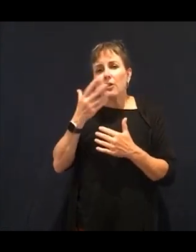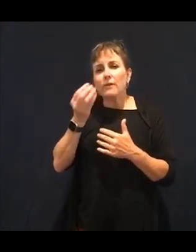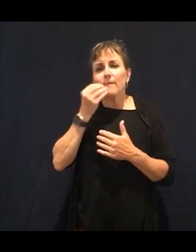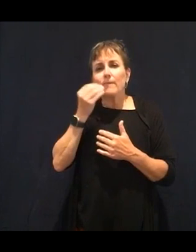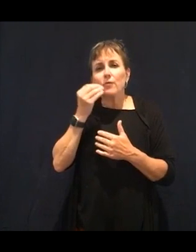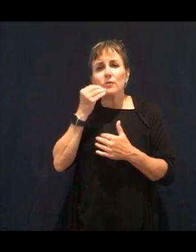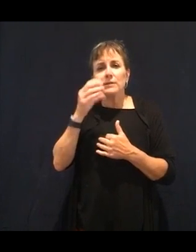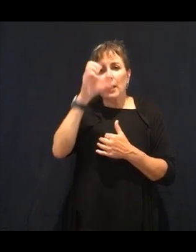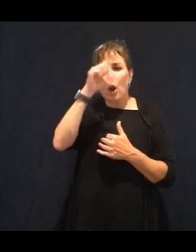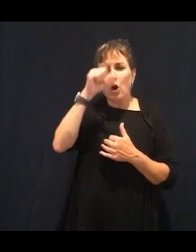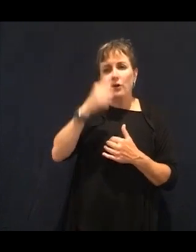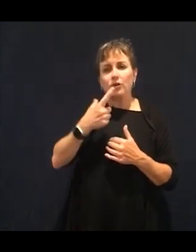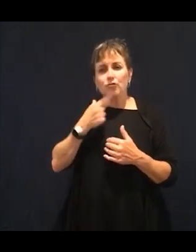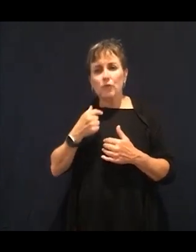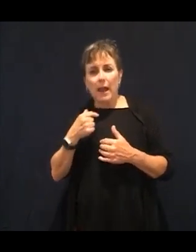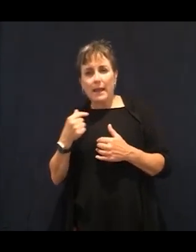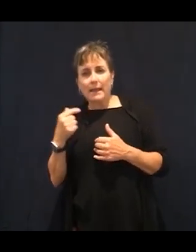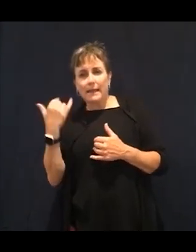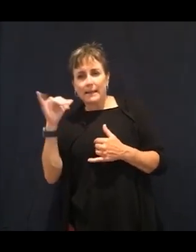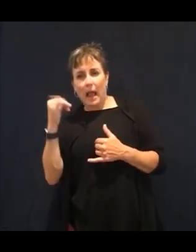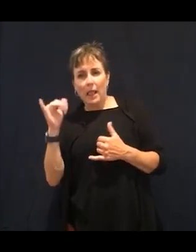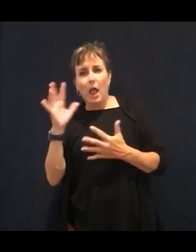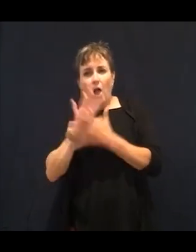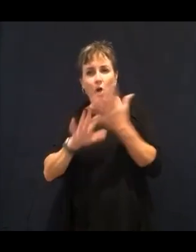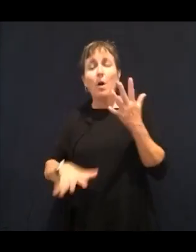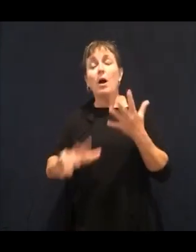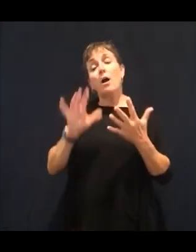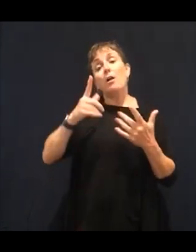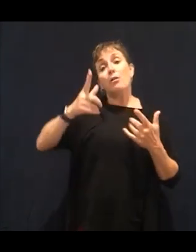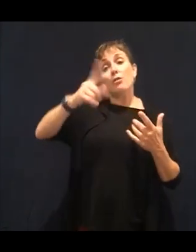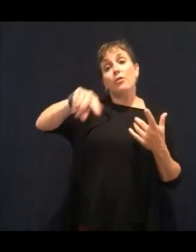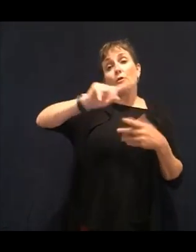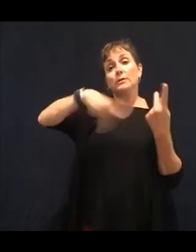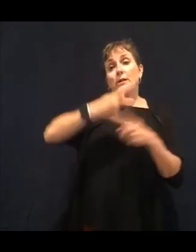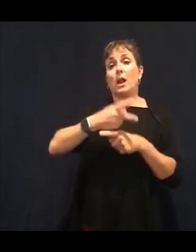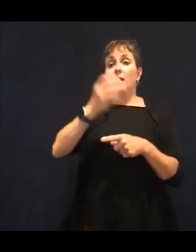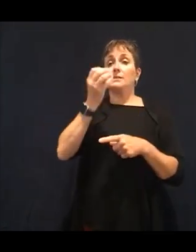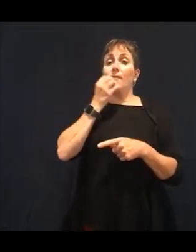which she found, that hydration and the oxygen that's being forced into the